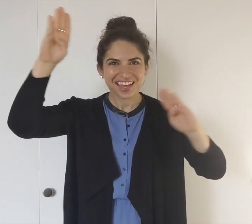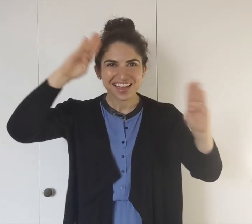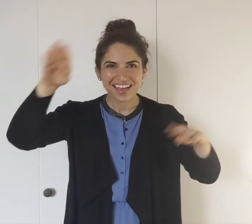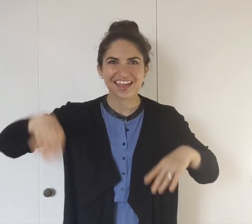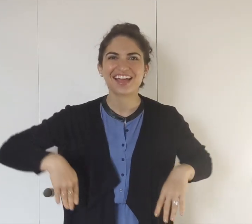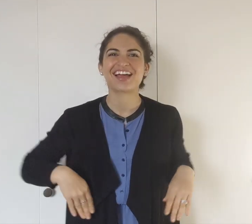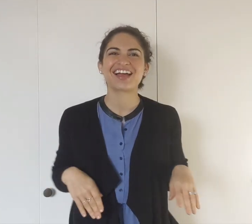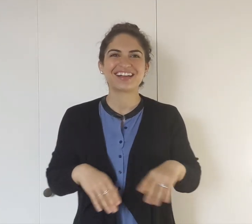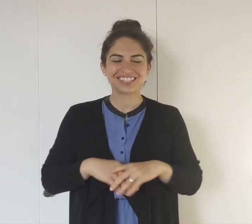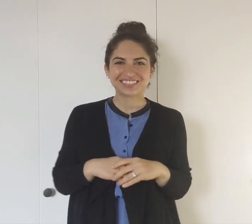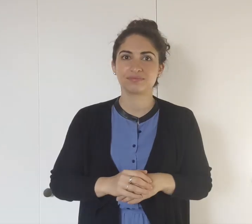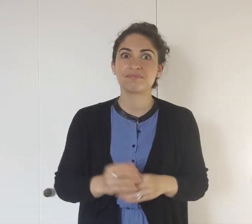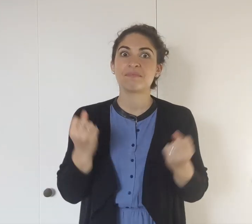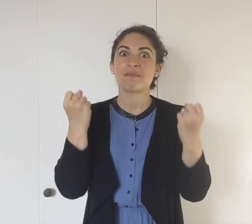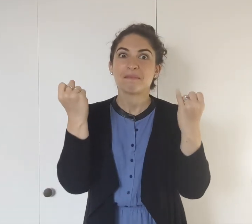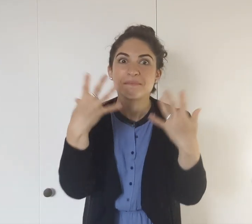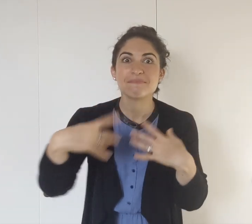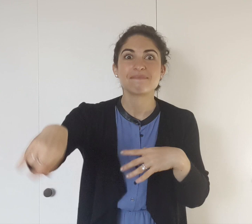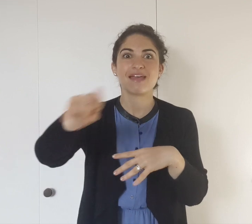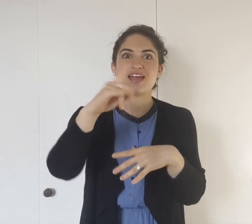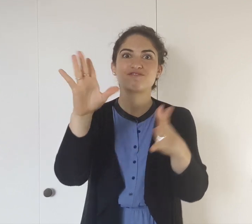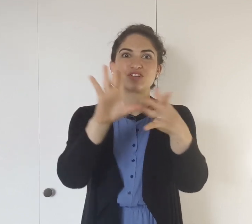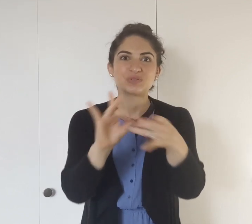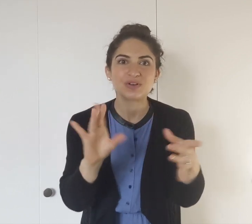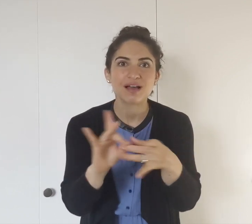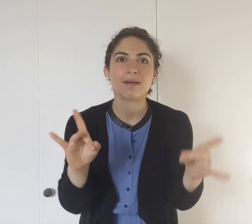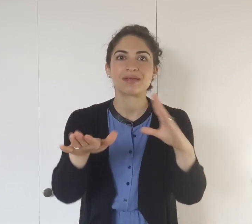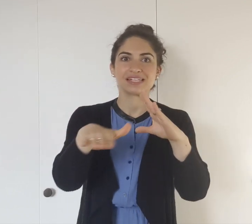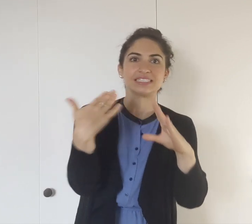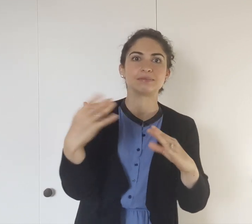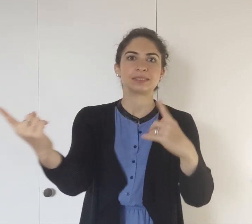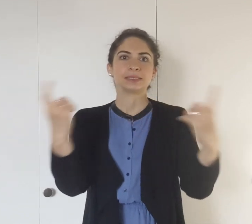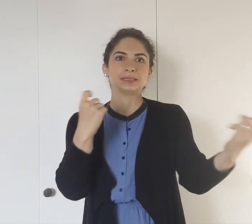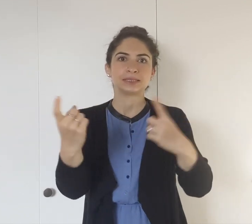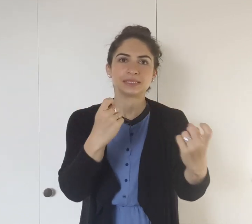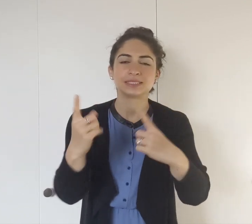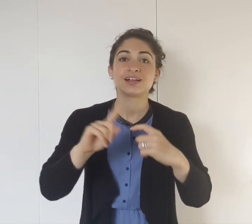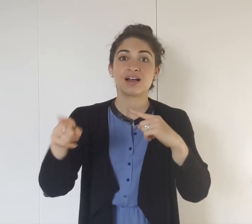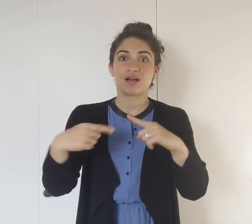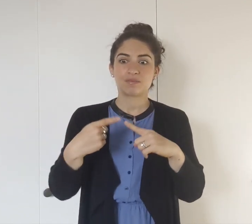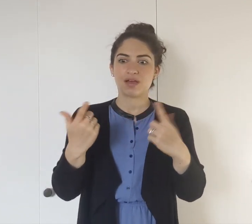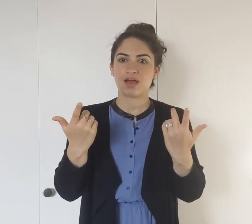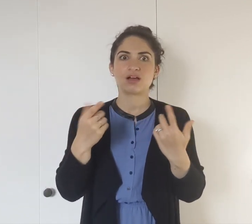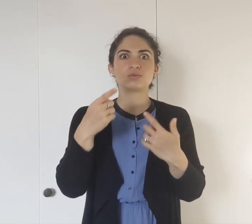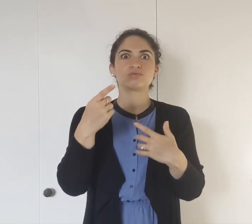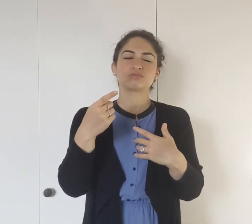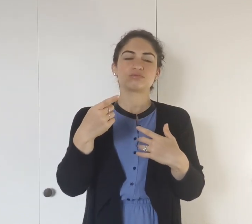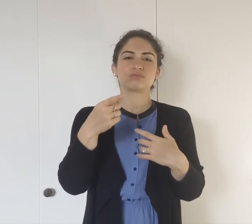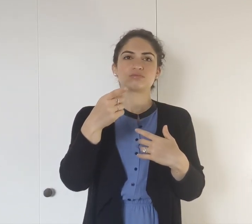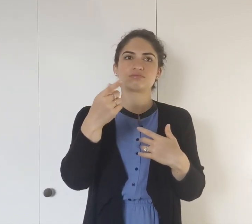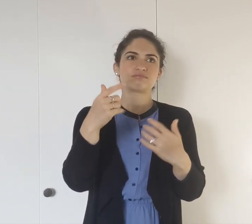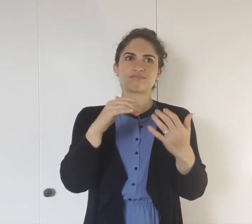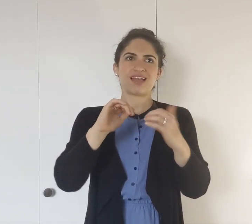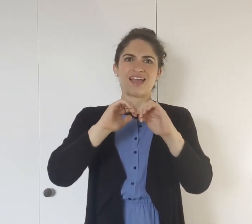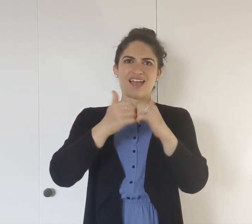Hello! Many of you have commented, emailed, and asked about...